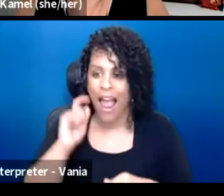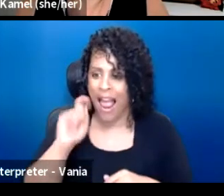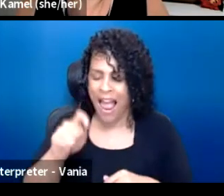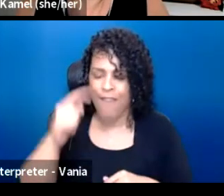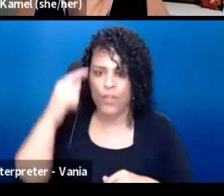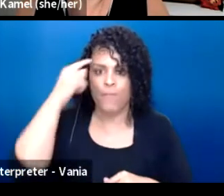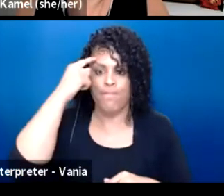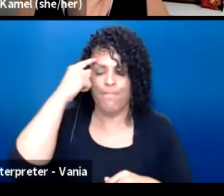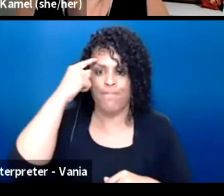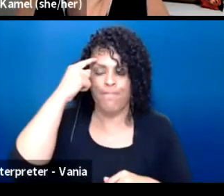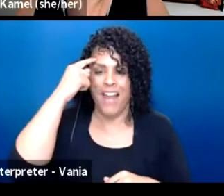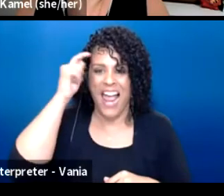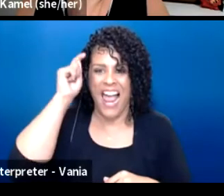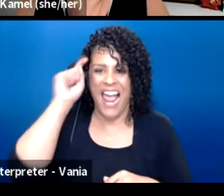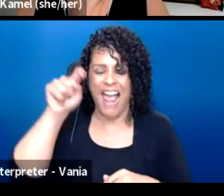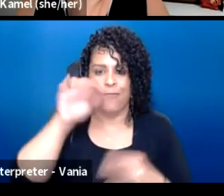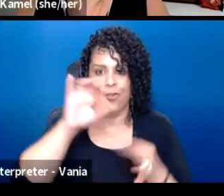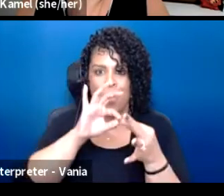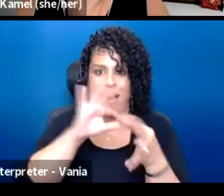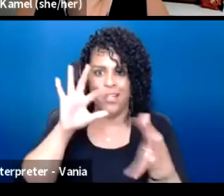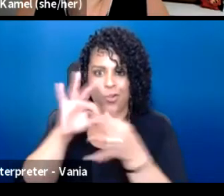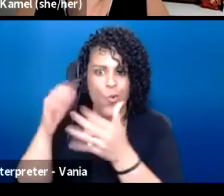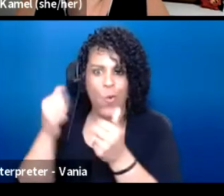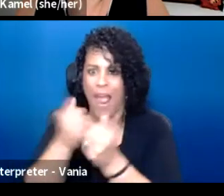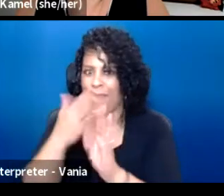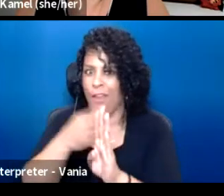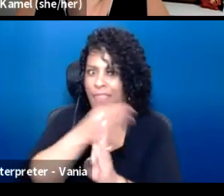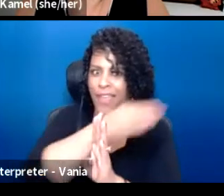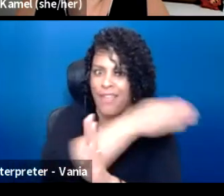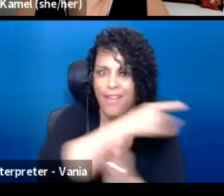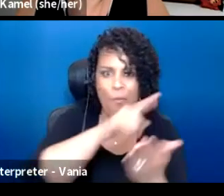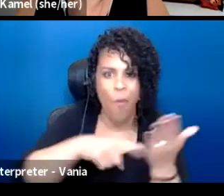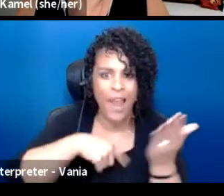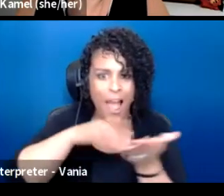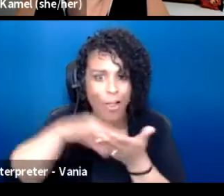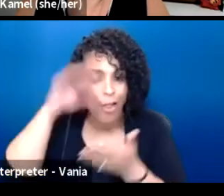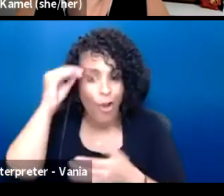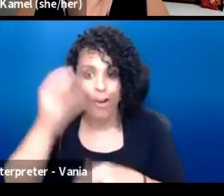undo what I learned or what I think should be the right way.